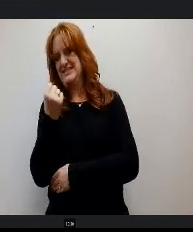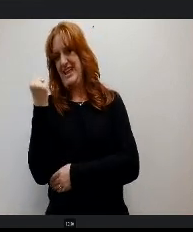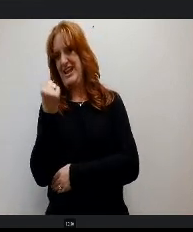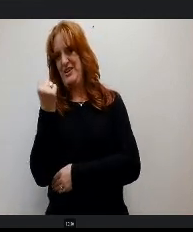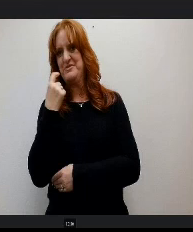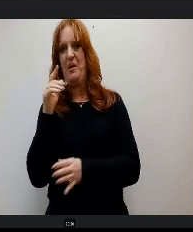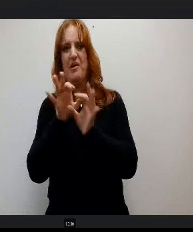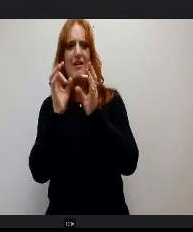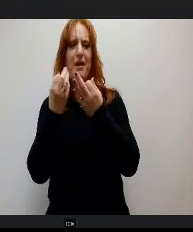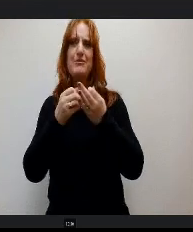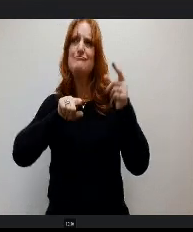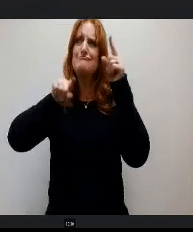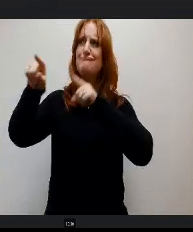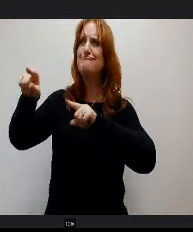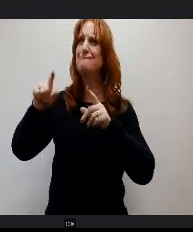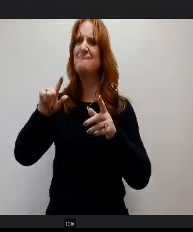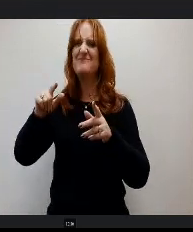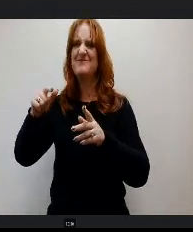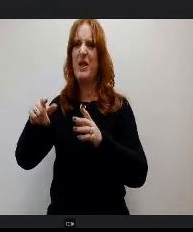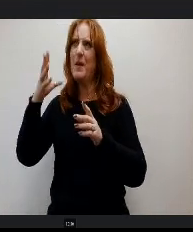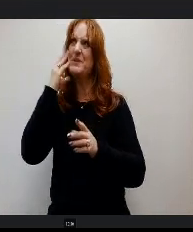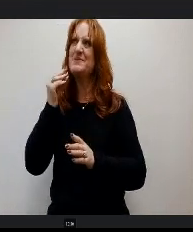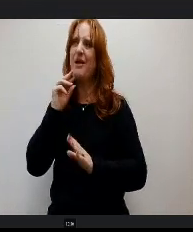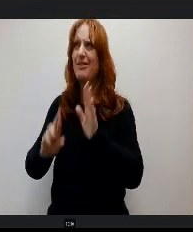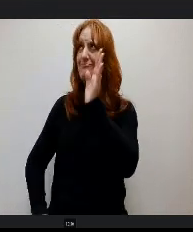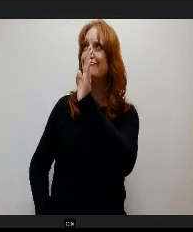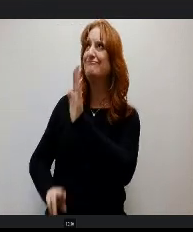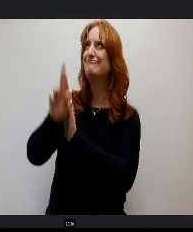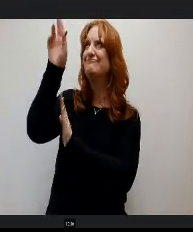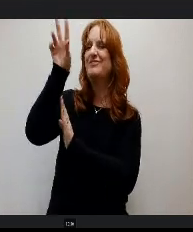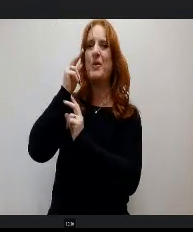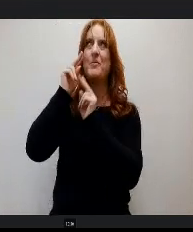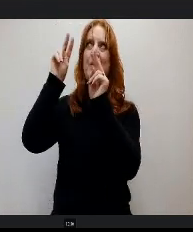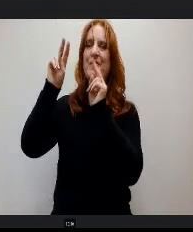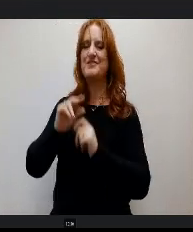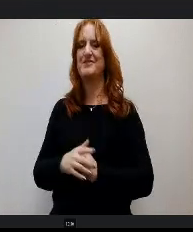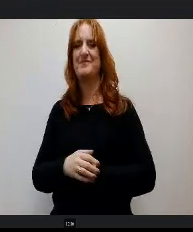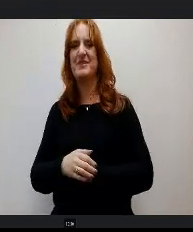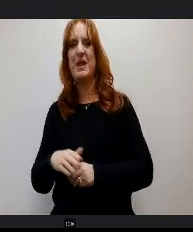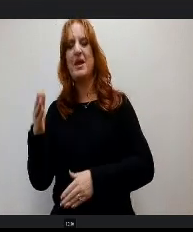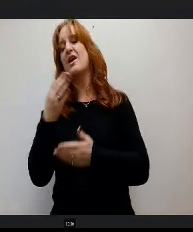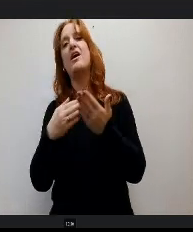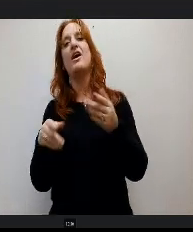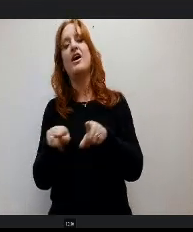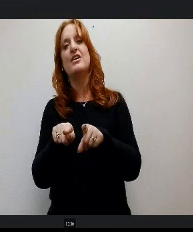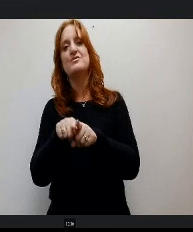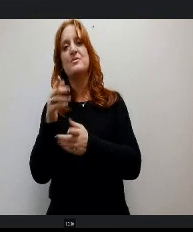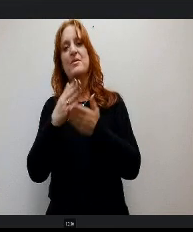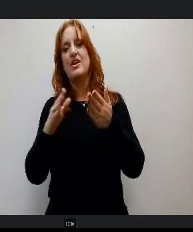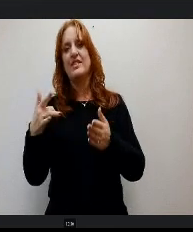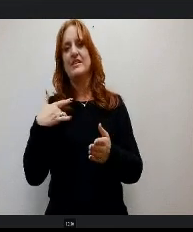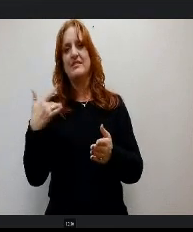out and get to experience that as a part of that event as well. We did an event for the eclipse back